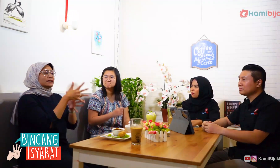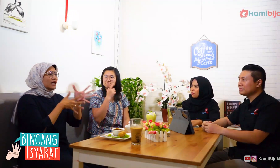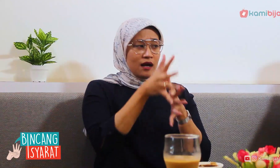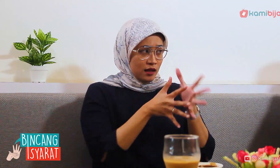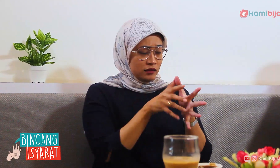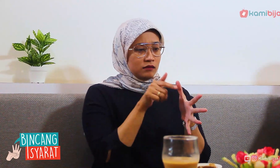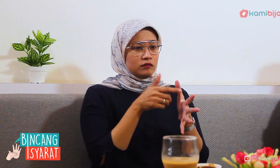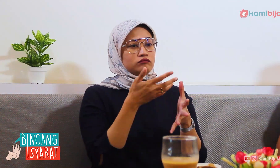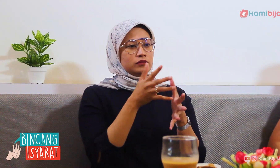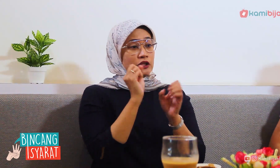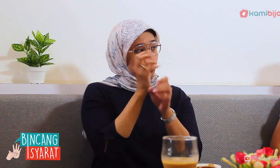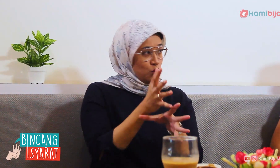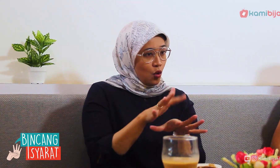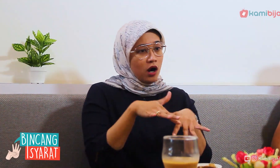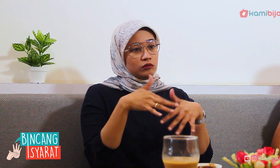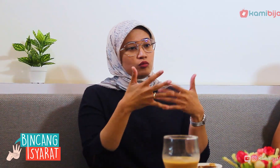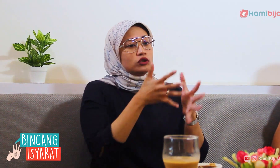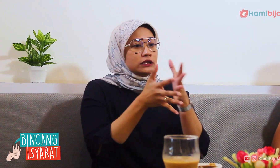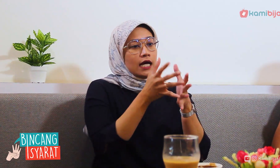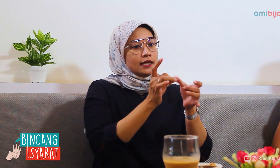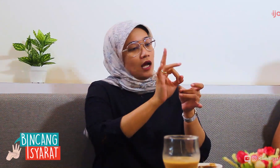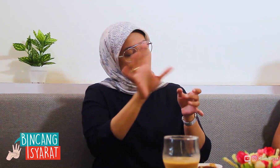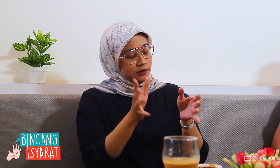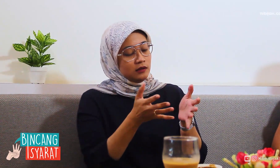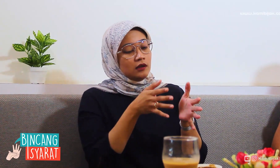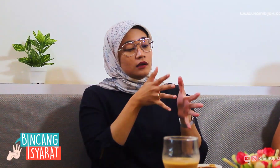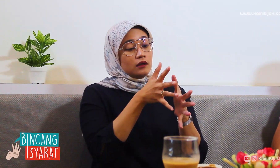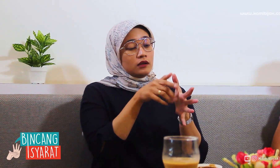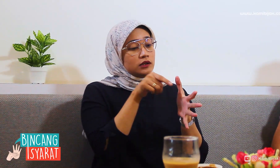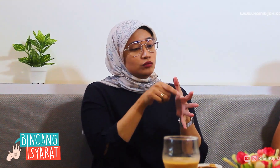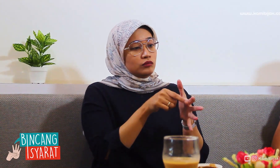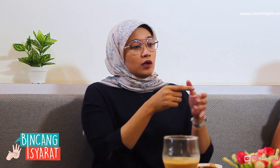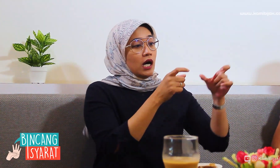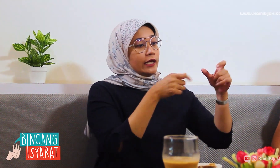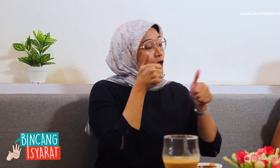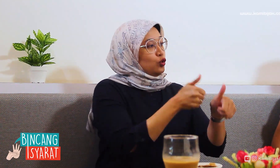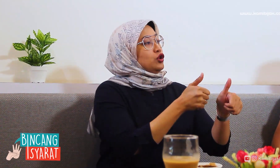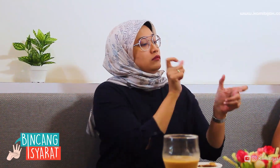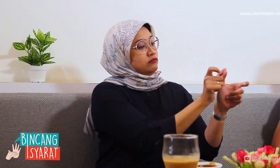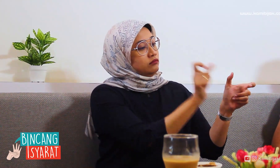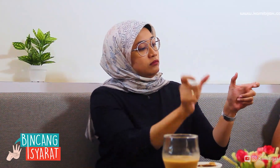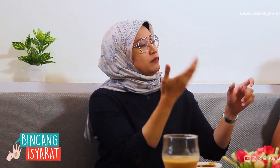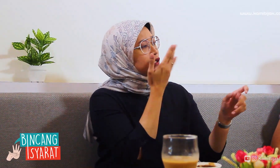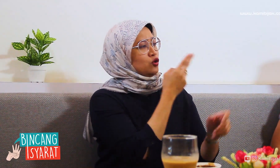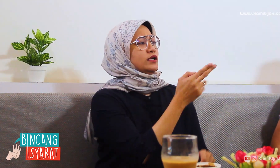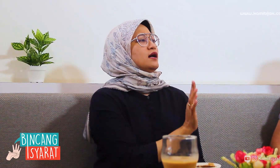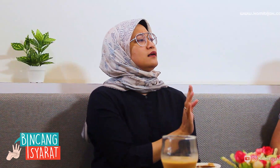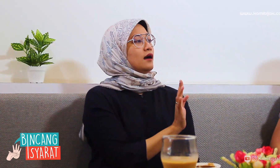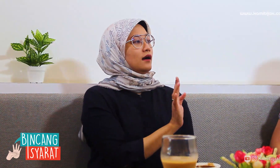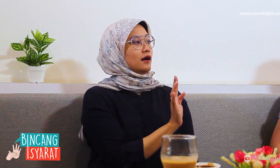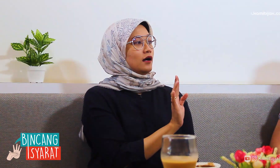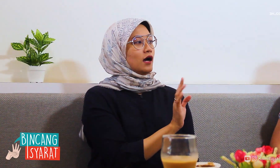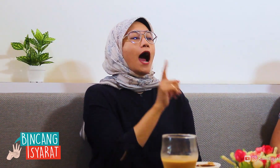Sign, Bisindo or another sign language, it does not follow the Indonesian S-P-O pattern.